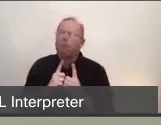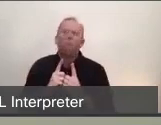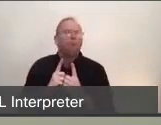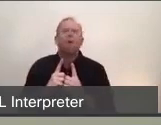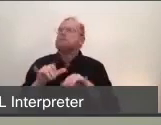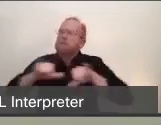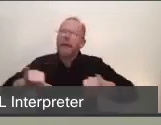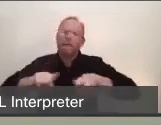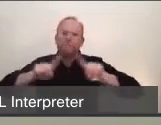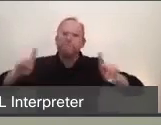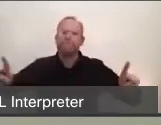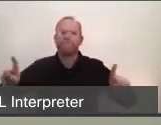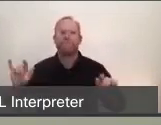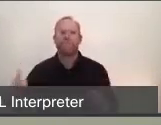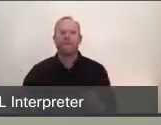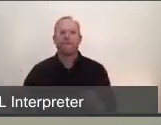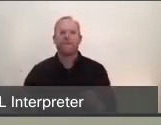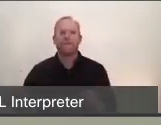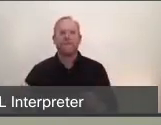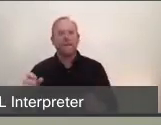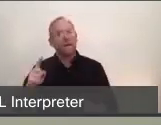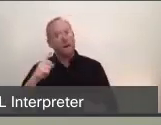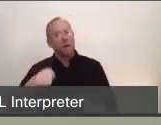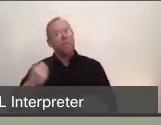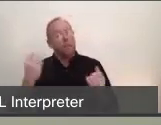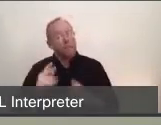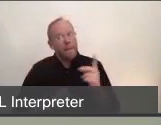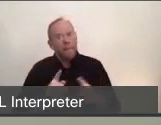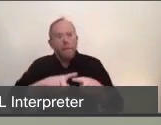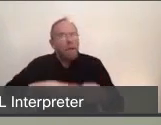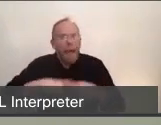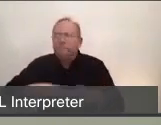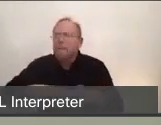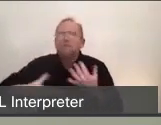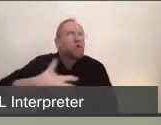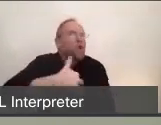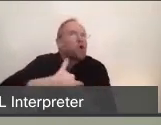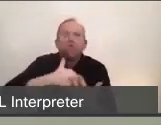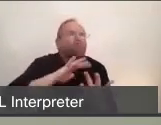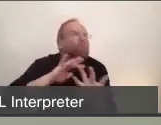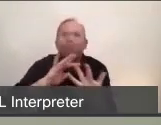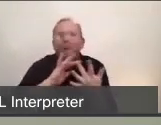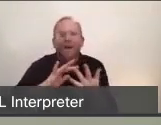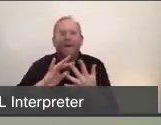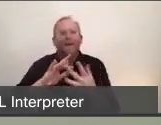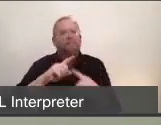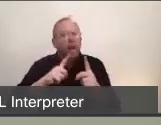who depend on social services and depend on social connectiveness and every day I'm so thankful for all of our community-based partners